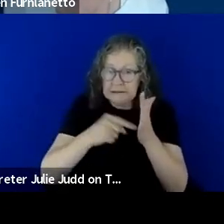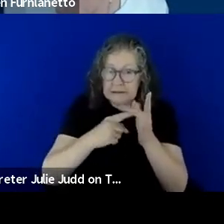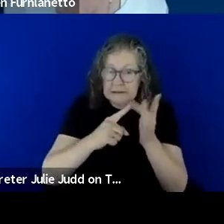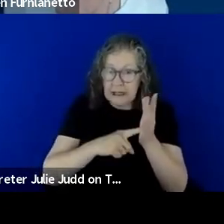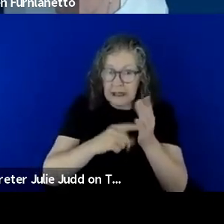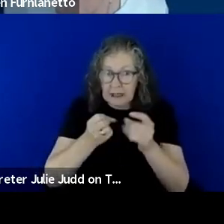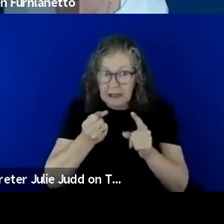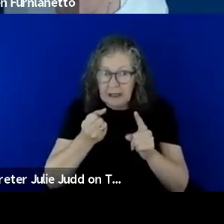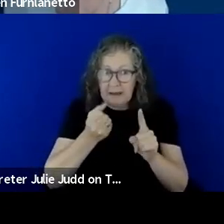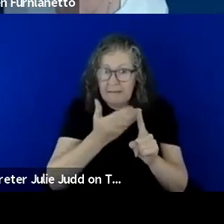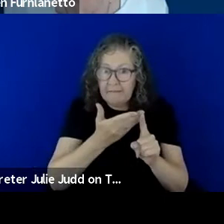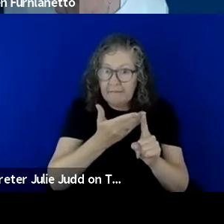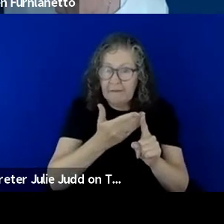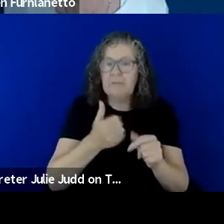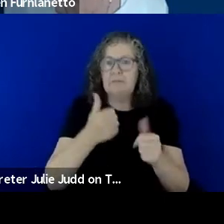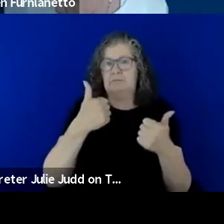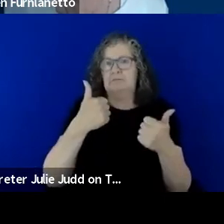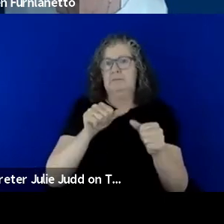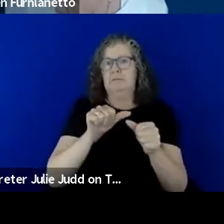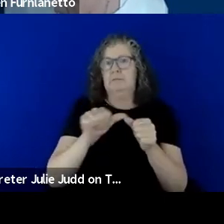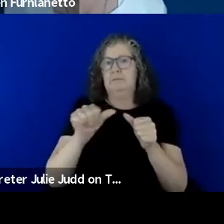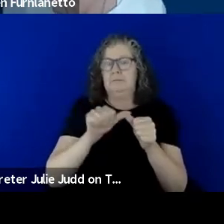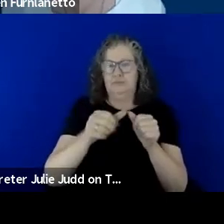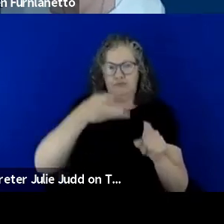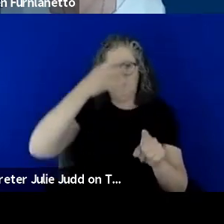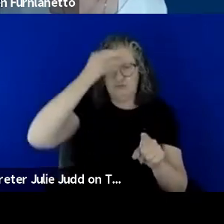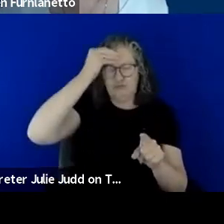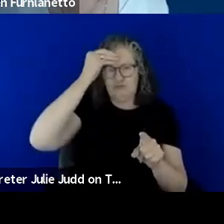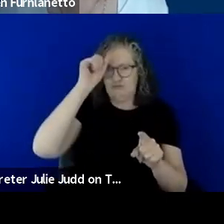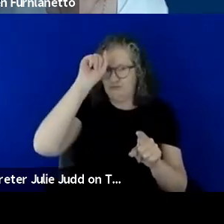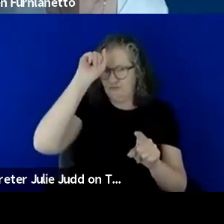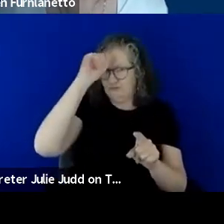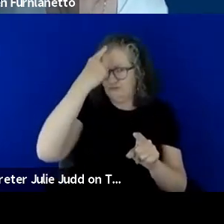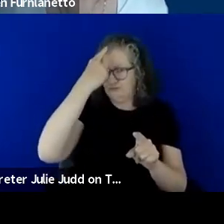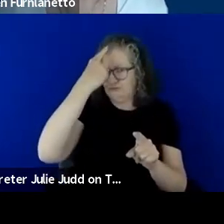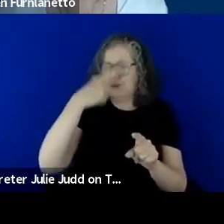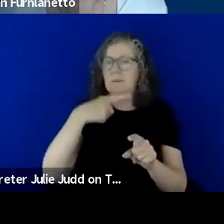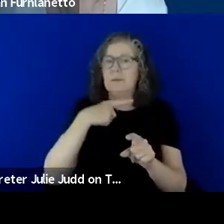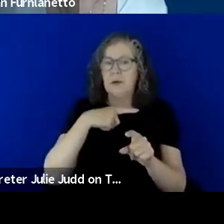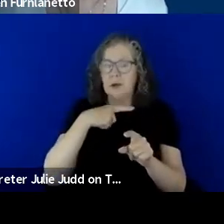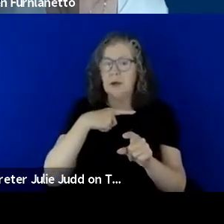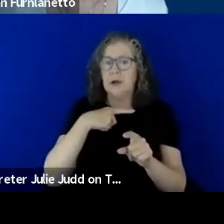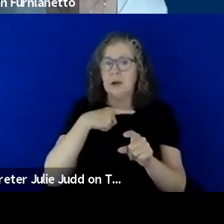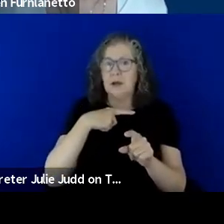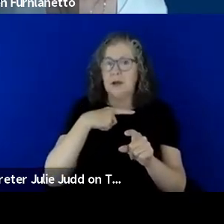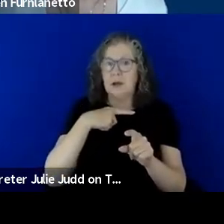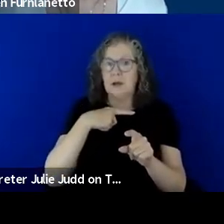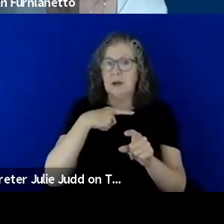the better, that it is absorbed and understood because it begins to close down adjacent questions